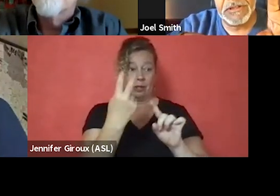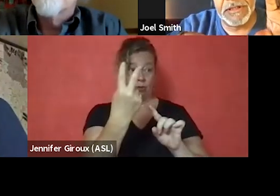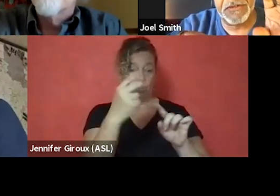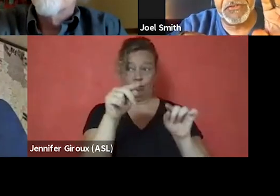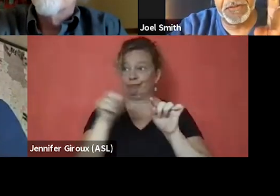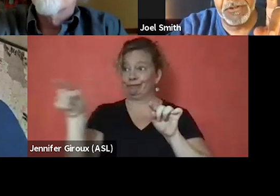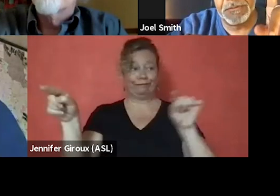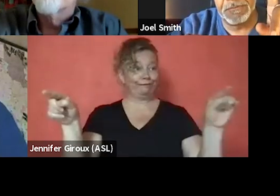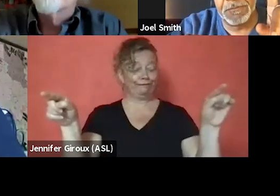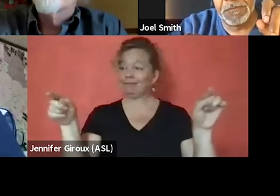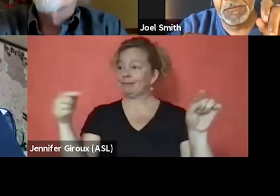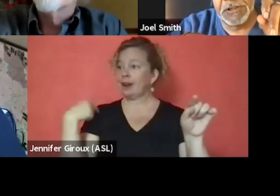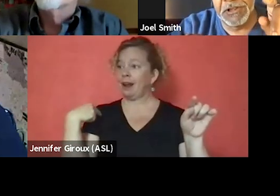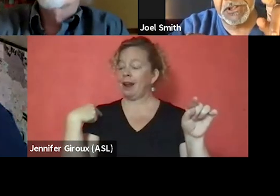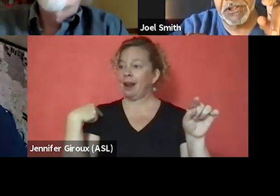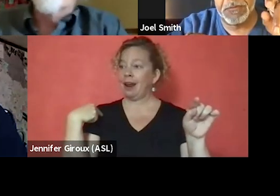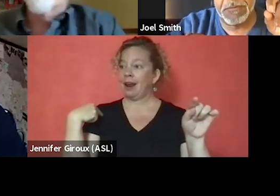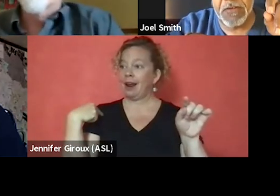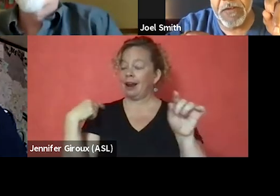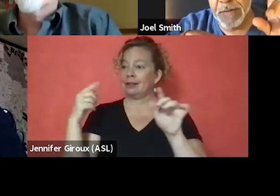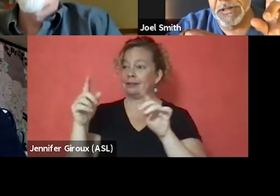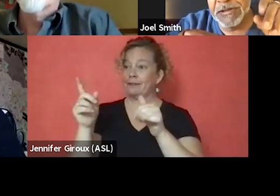I had a stigma initially from my family.